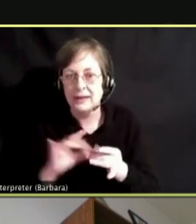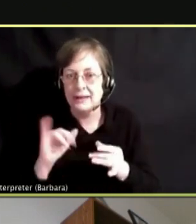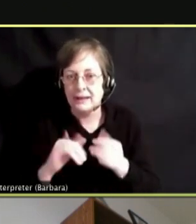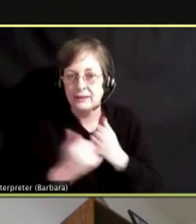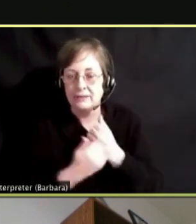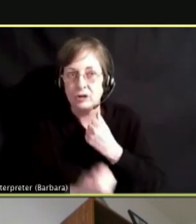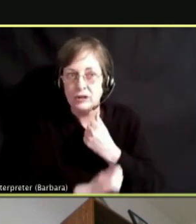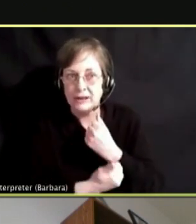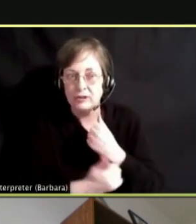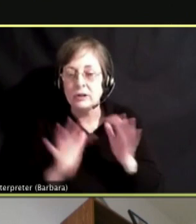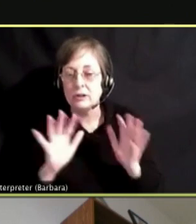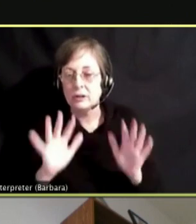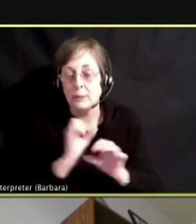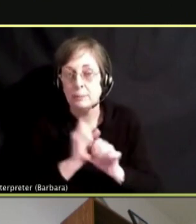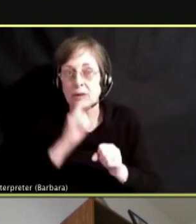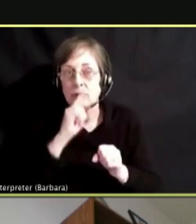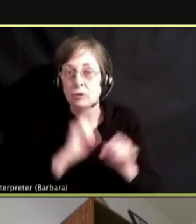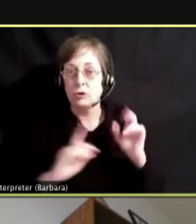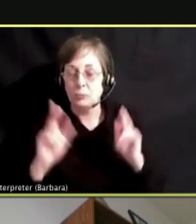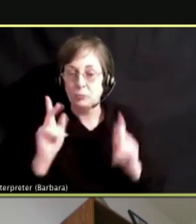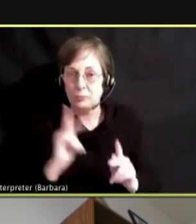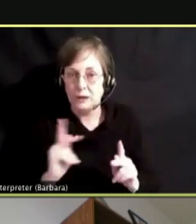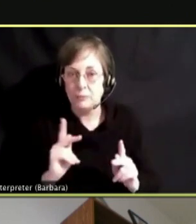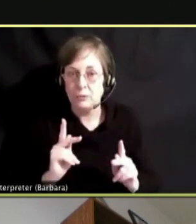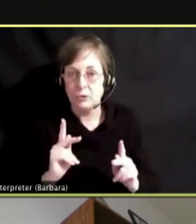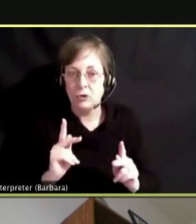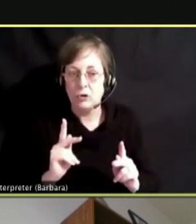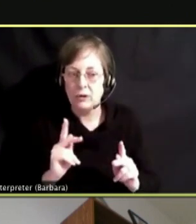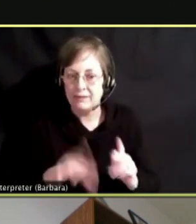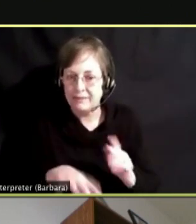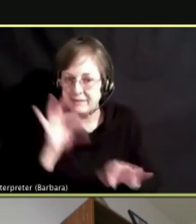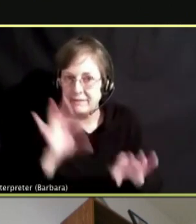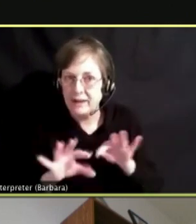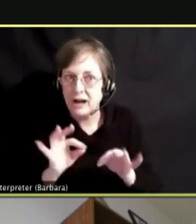MAKING SURE PEOPLE ARE GETTING CONNECTED TO RESOURCES EARLY.